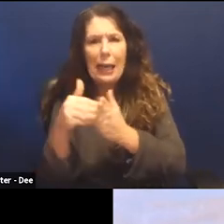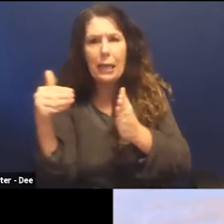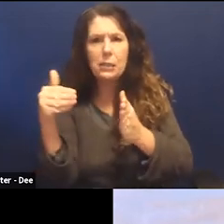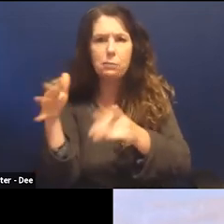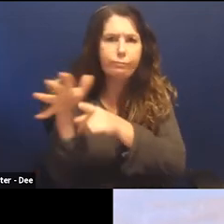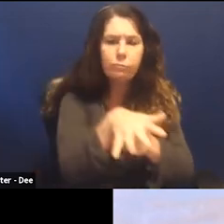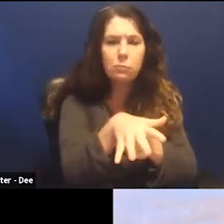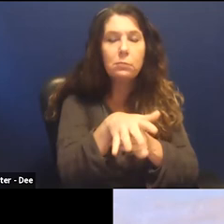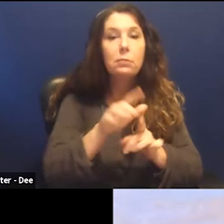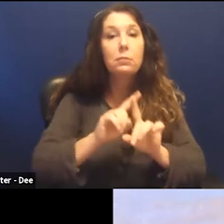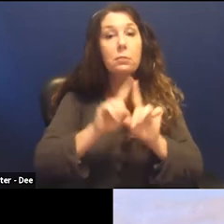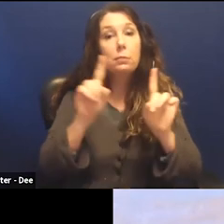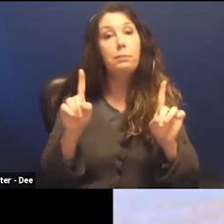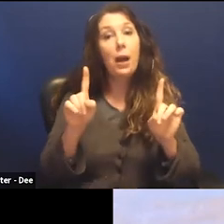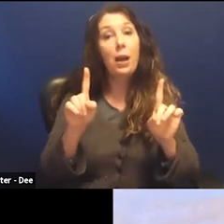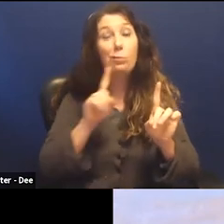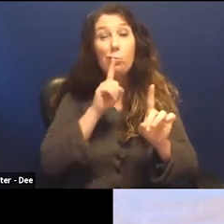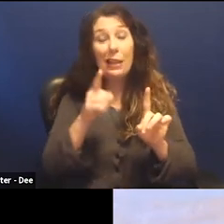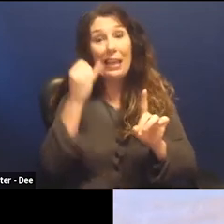But this speaking out carries consequences.